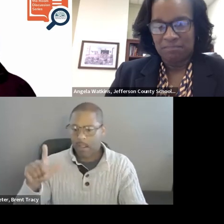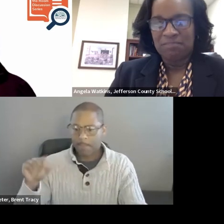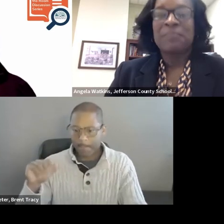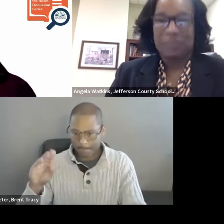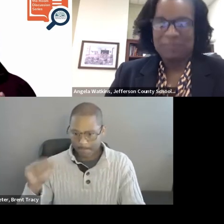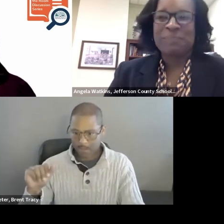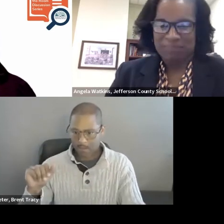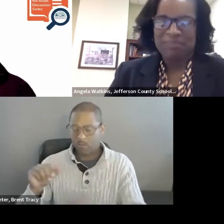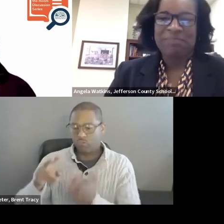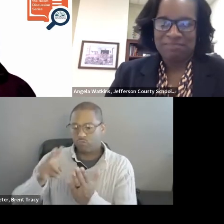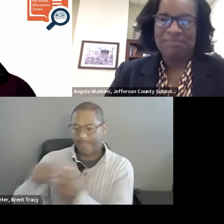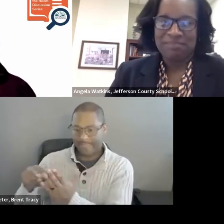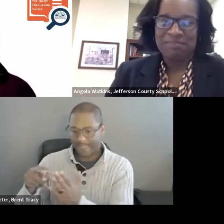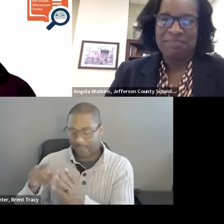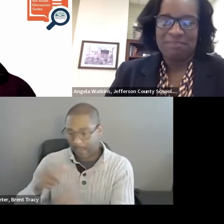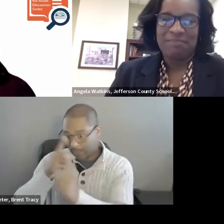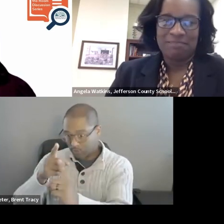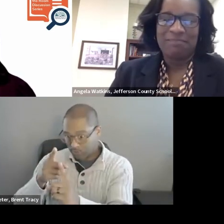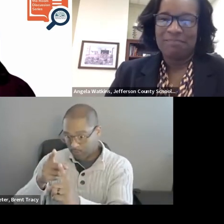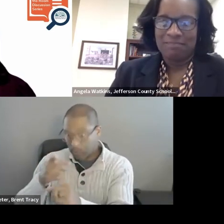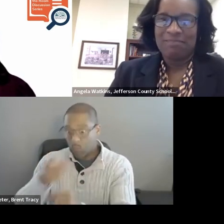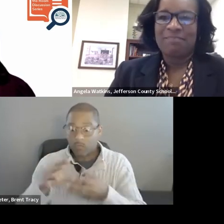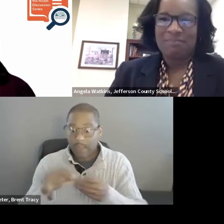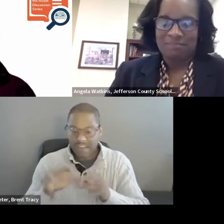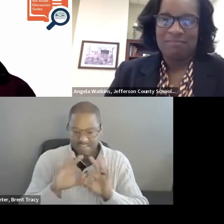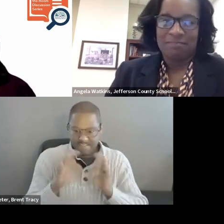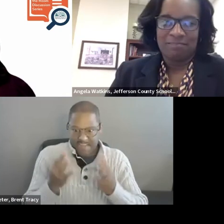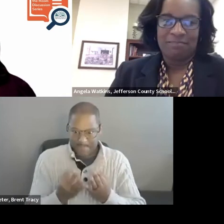are recognized as an integral part of that support structure.